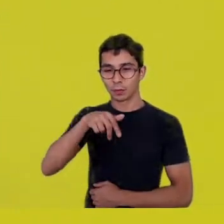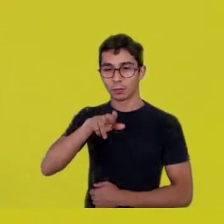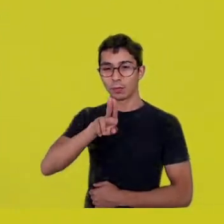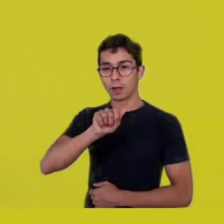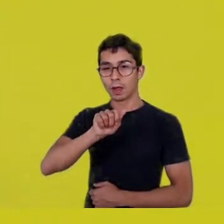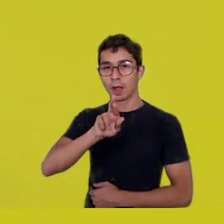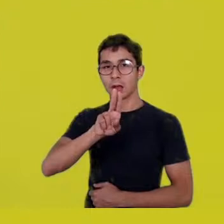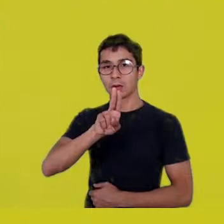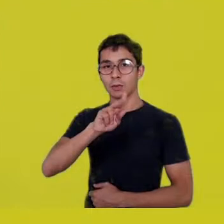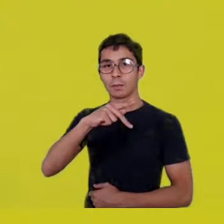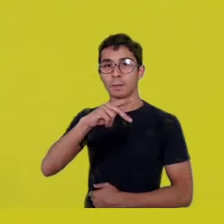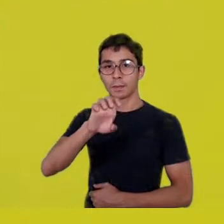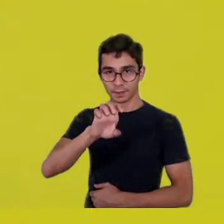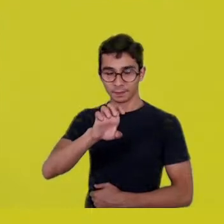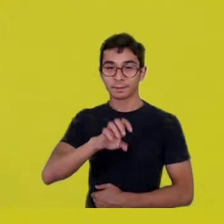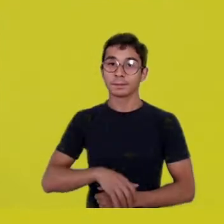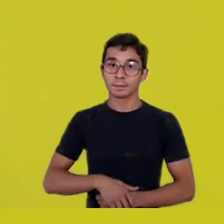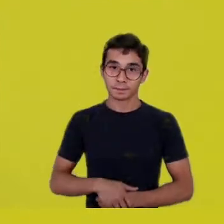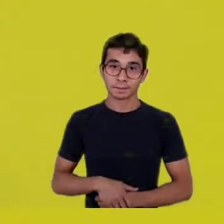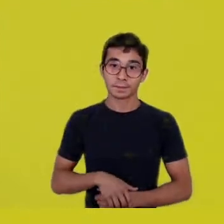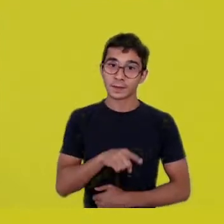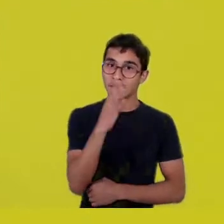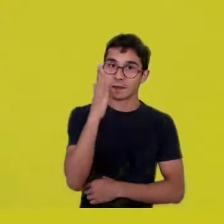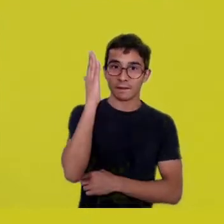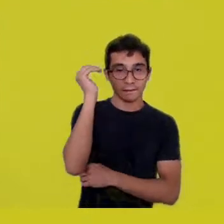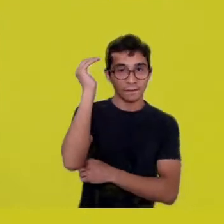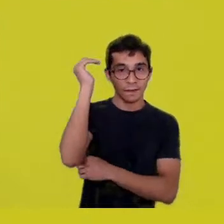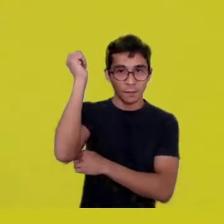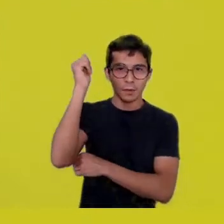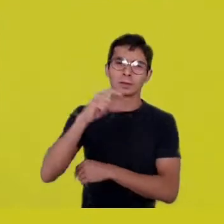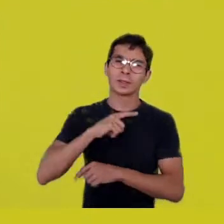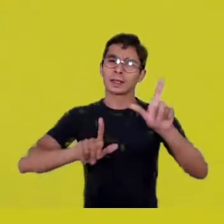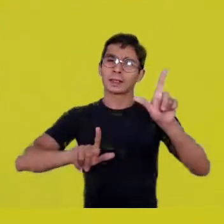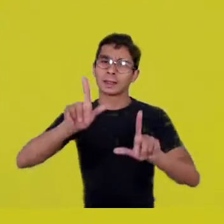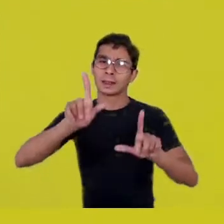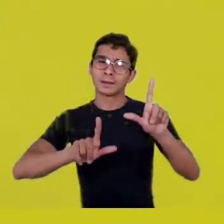There’s no Quarup without a bunch of foreigners, TV stations, world media